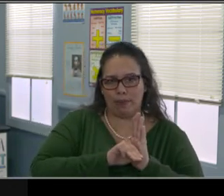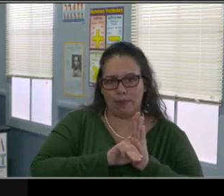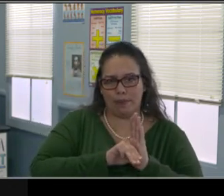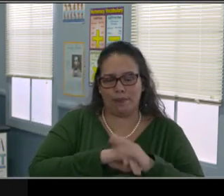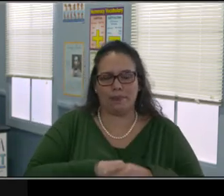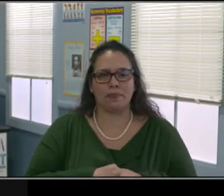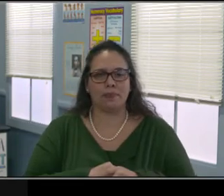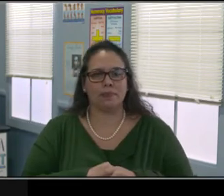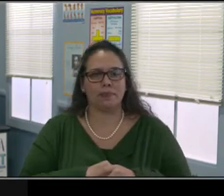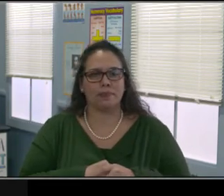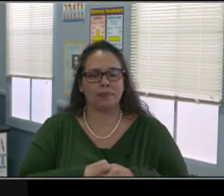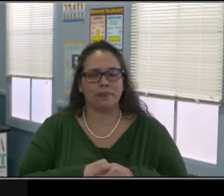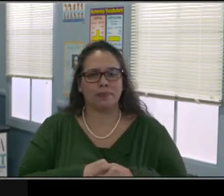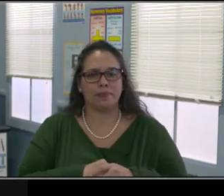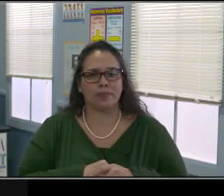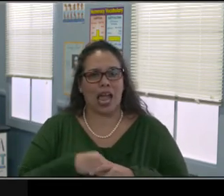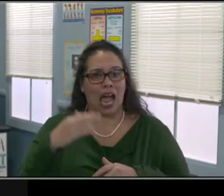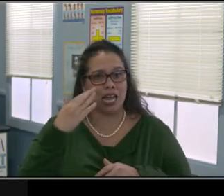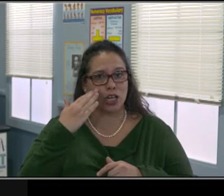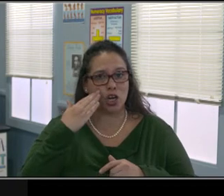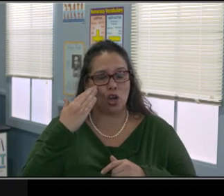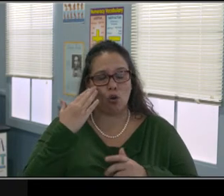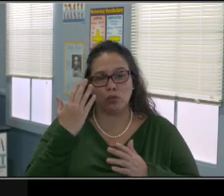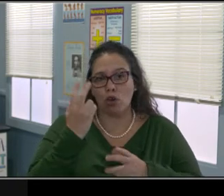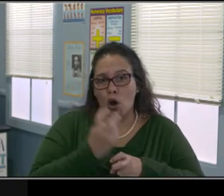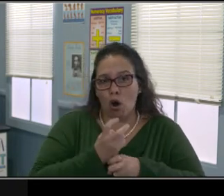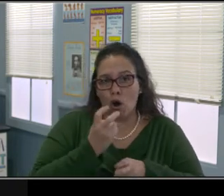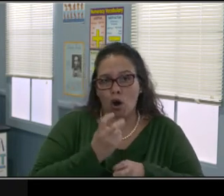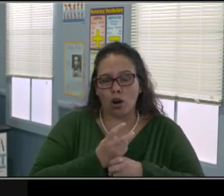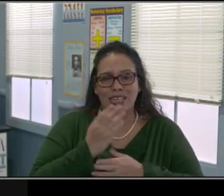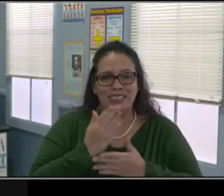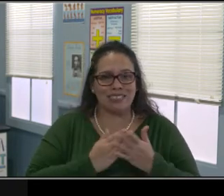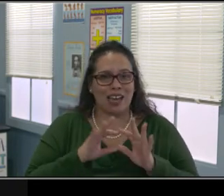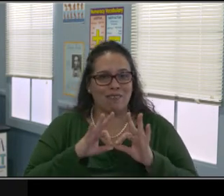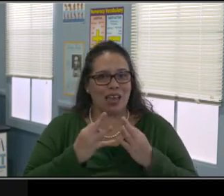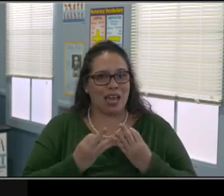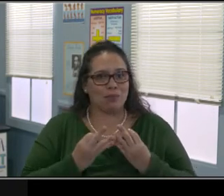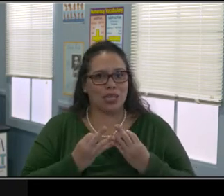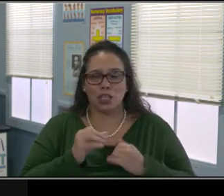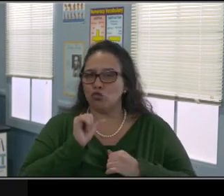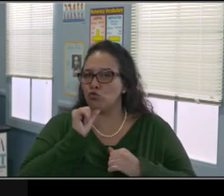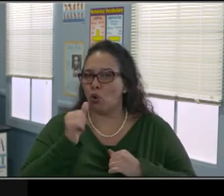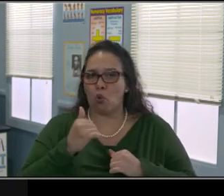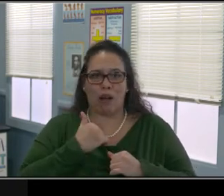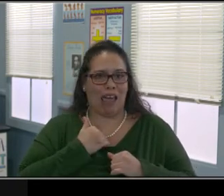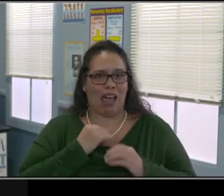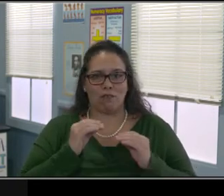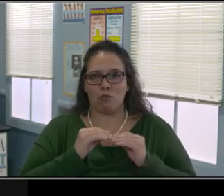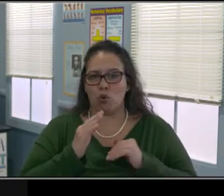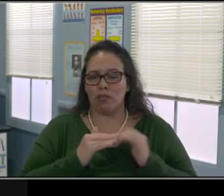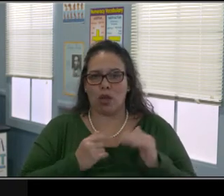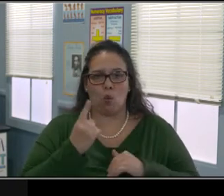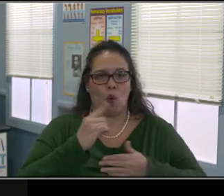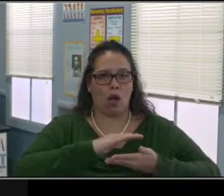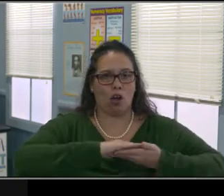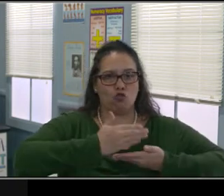It's just that a couple of changes should be made to make sure that the instruction even if it is for an hour,